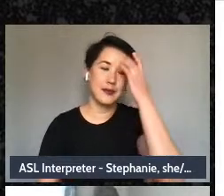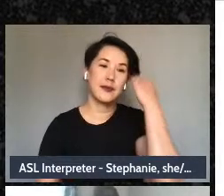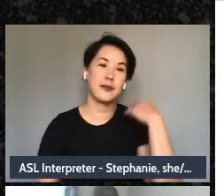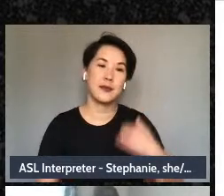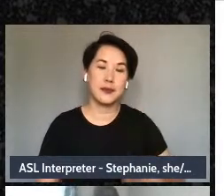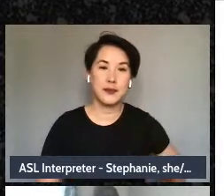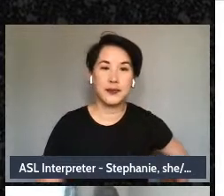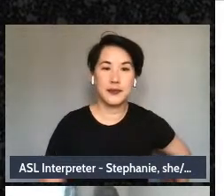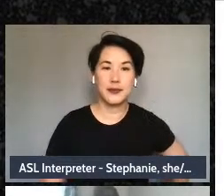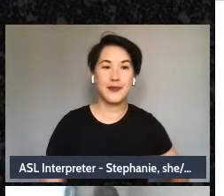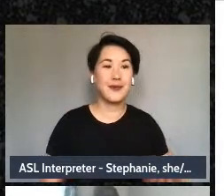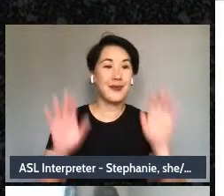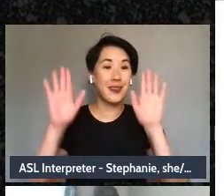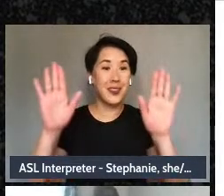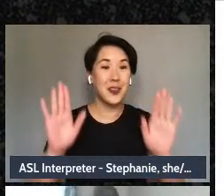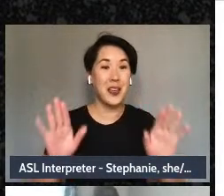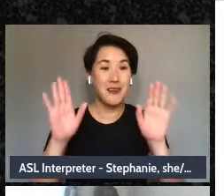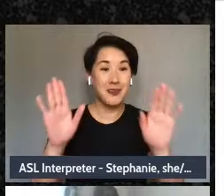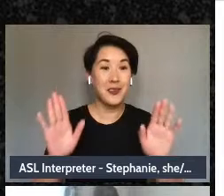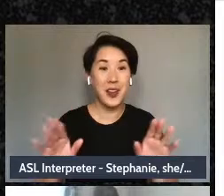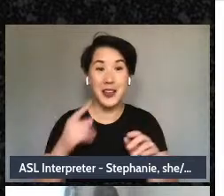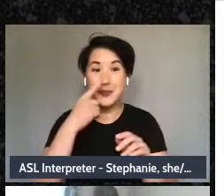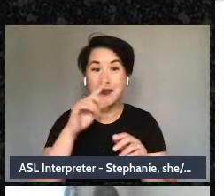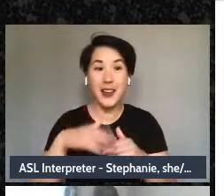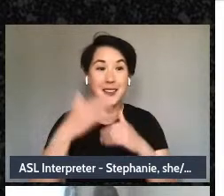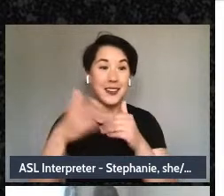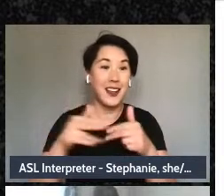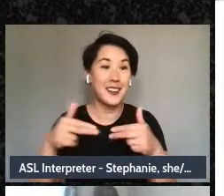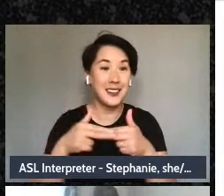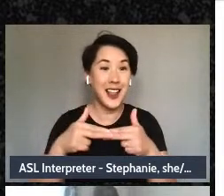Great, great. Can we have the next slide please?